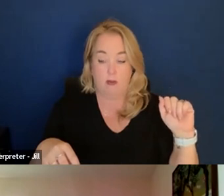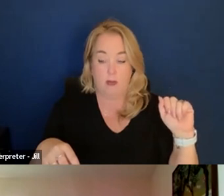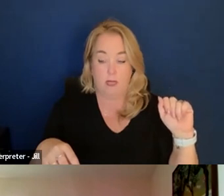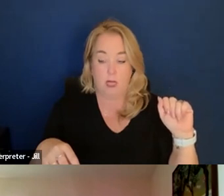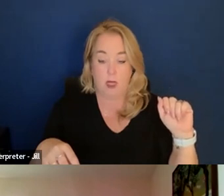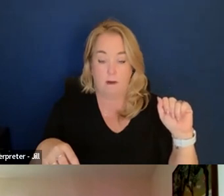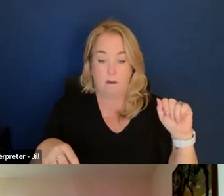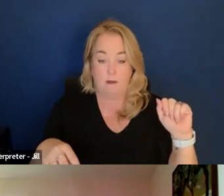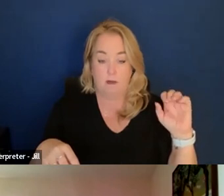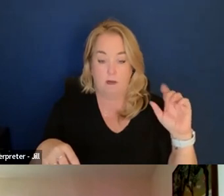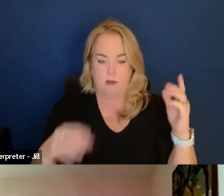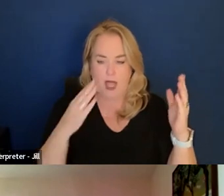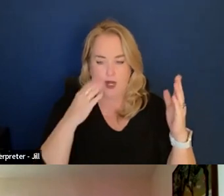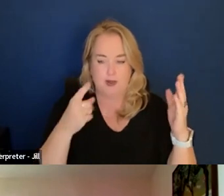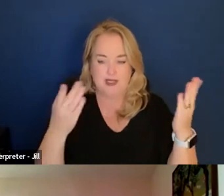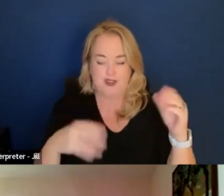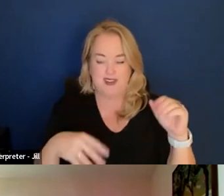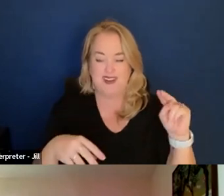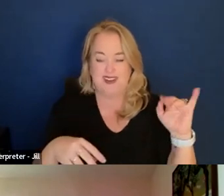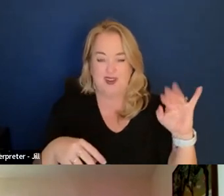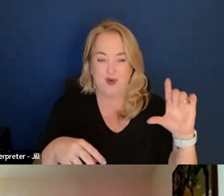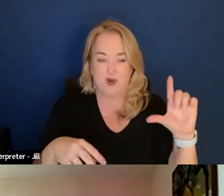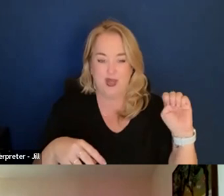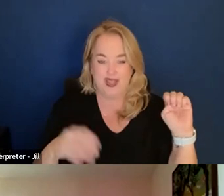I know he is here. Nicole Darnall? Present.